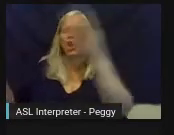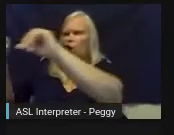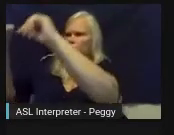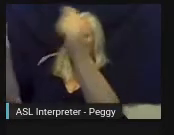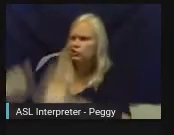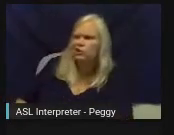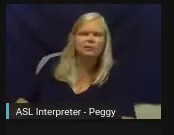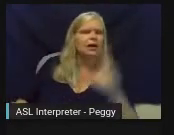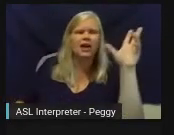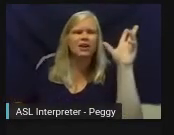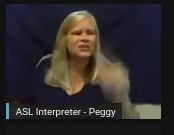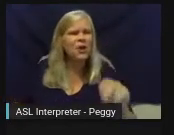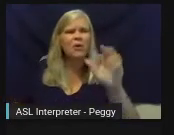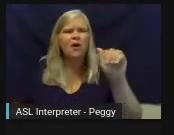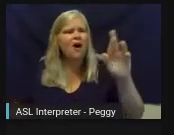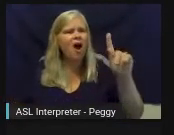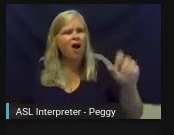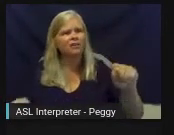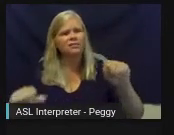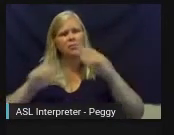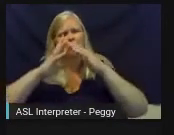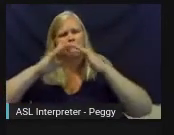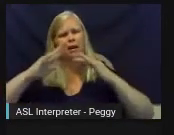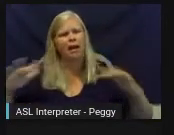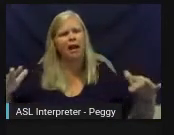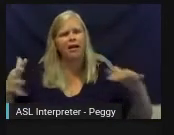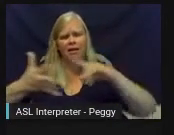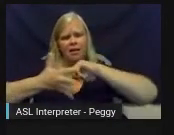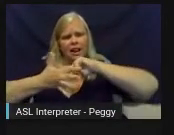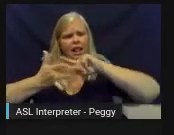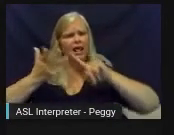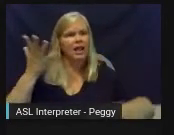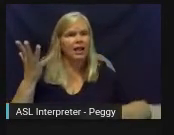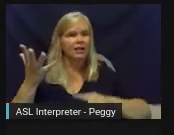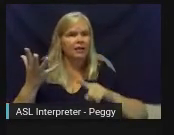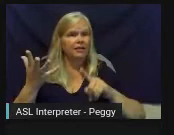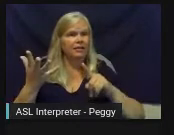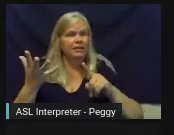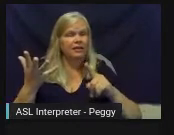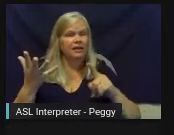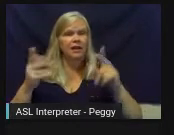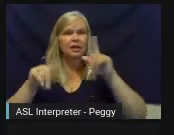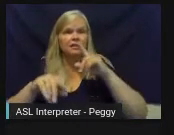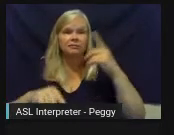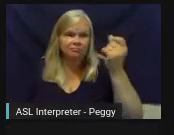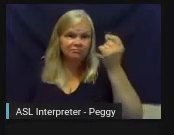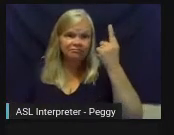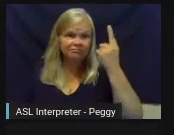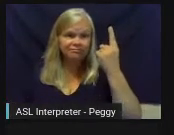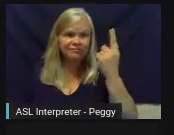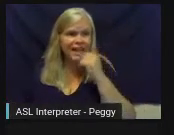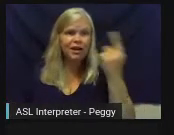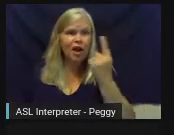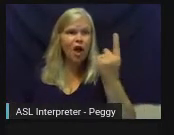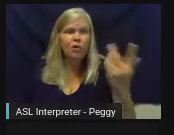itself. It's decorative, but it's not always integrated. And it's often even appreciated,